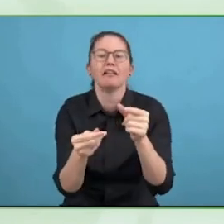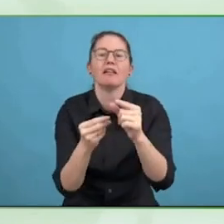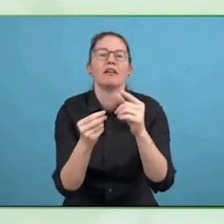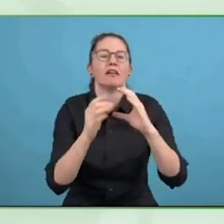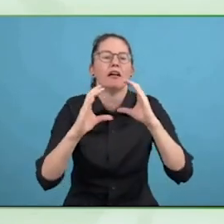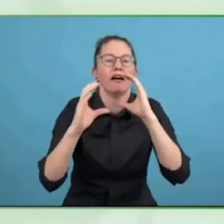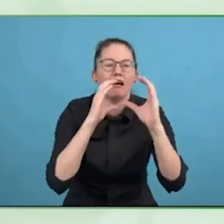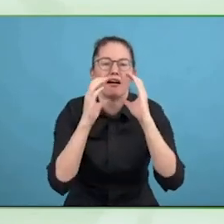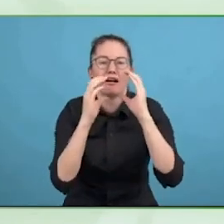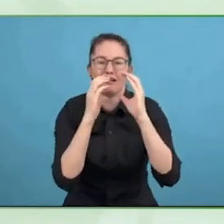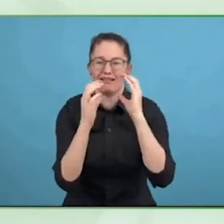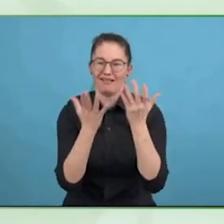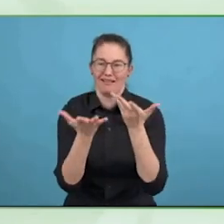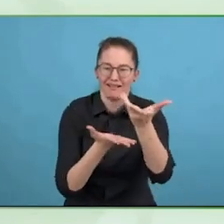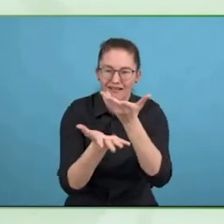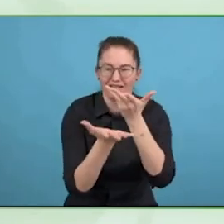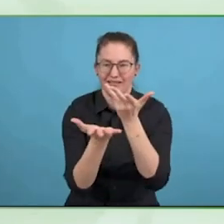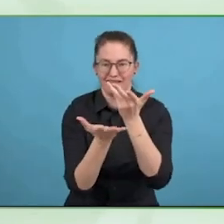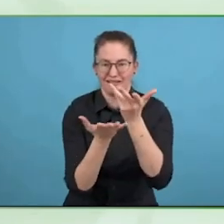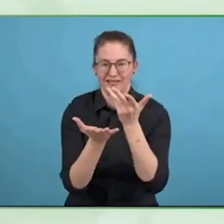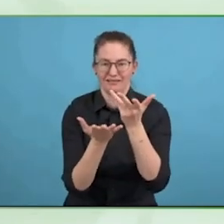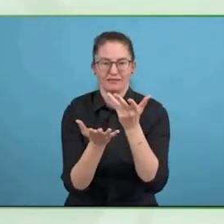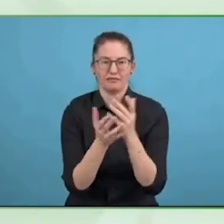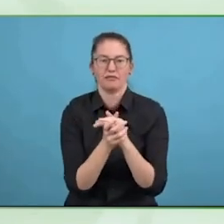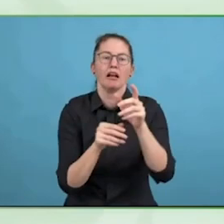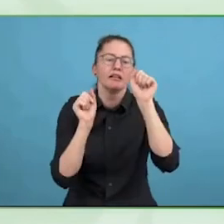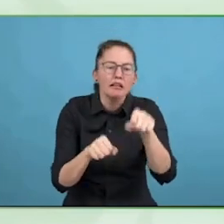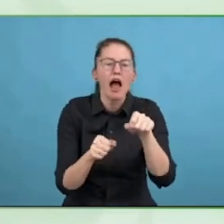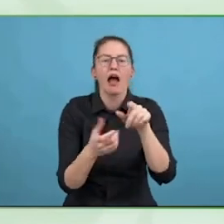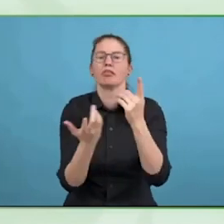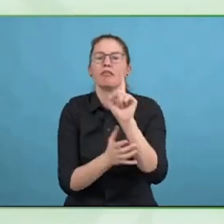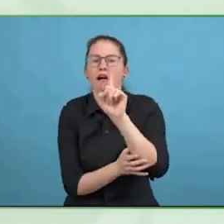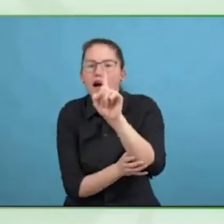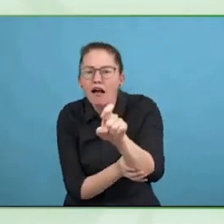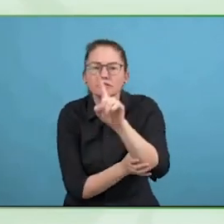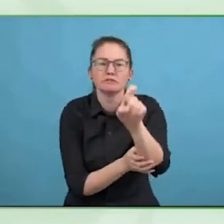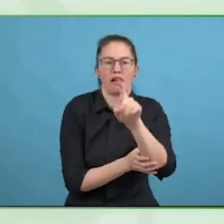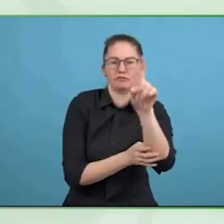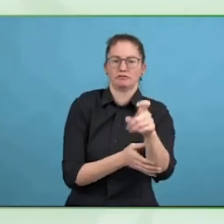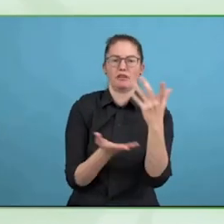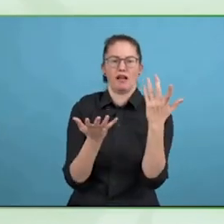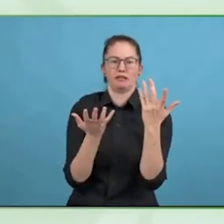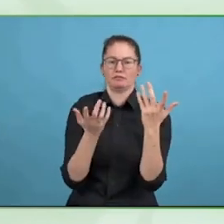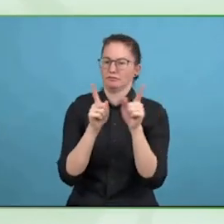how we are doing on that topic, they are required to think about it